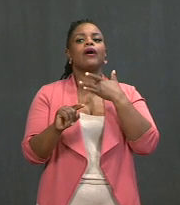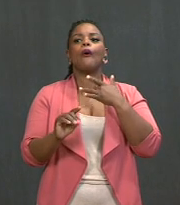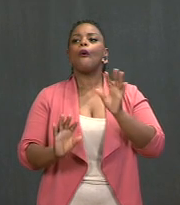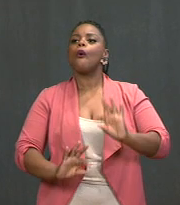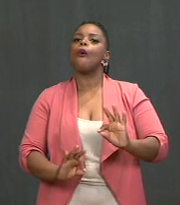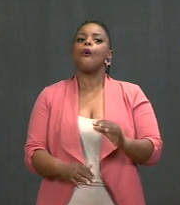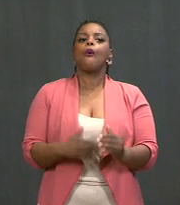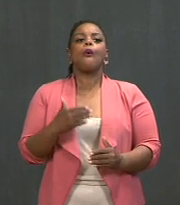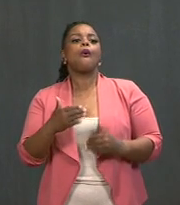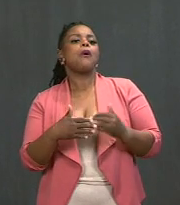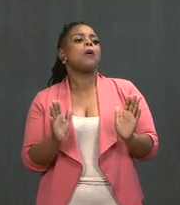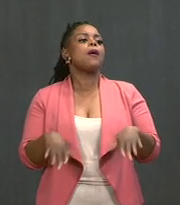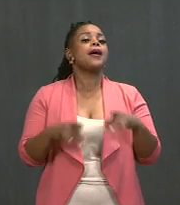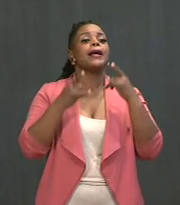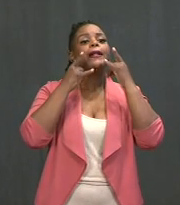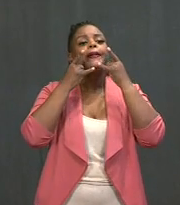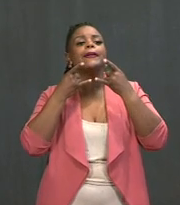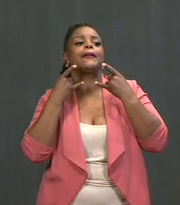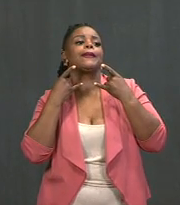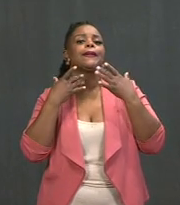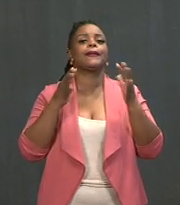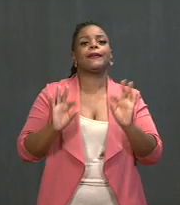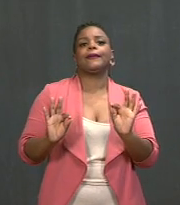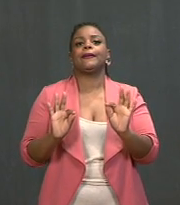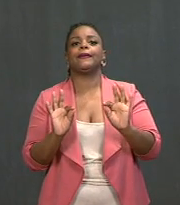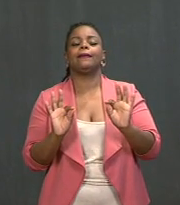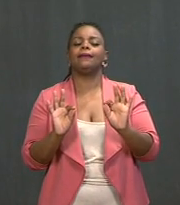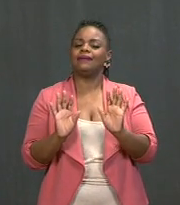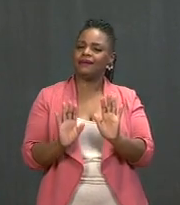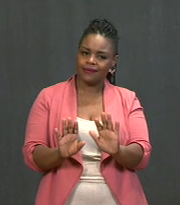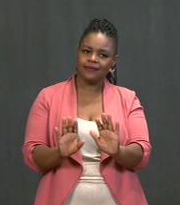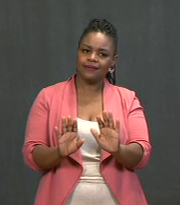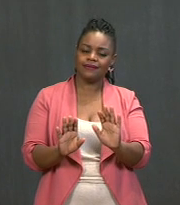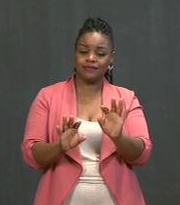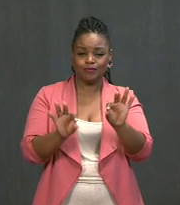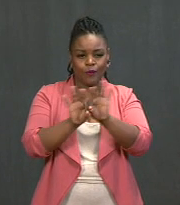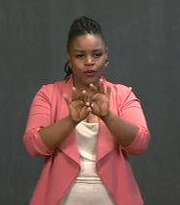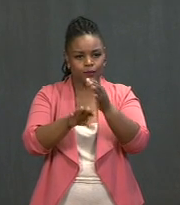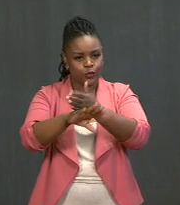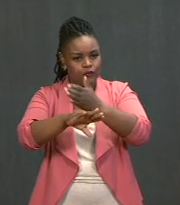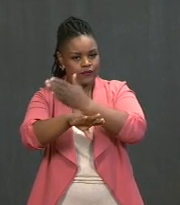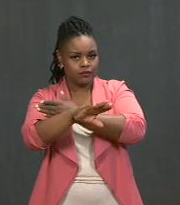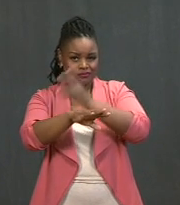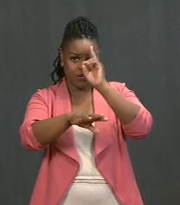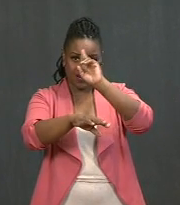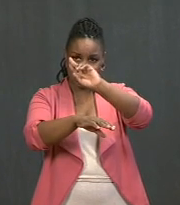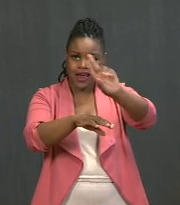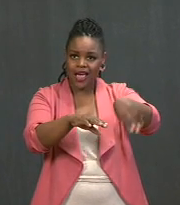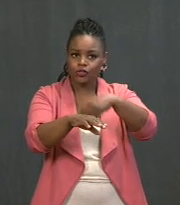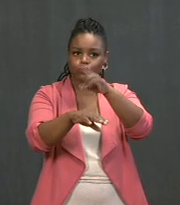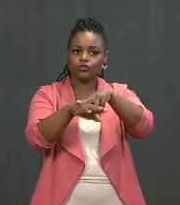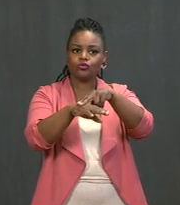Despite the progress we're making as a nation, I want every American to know in no uncertain terms